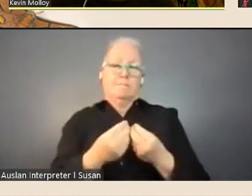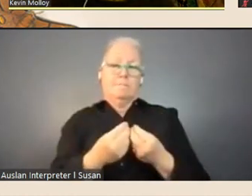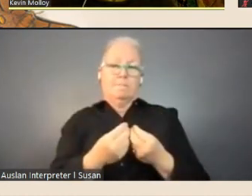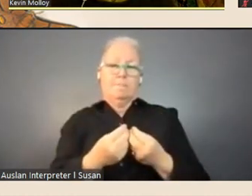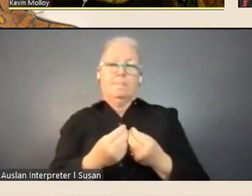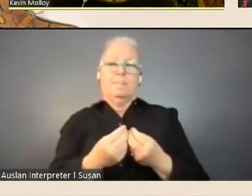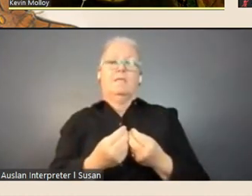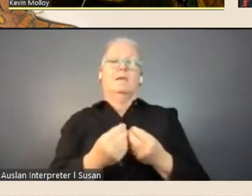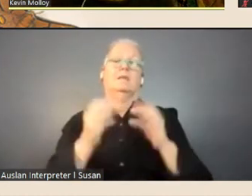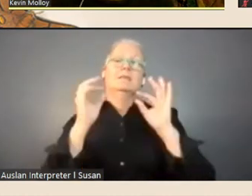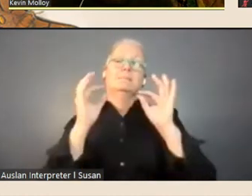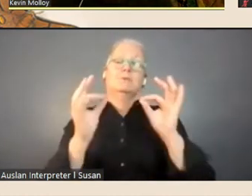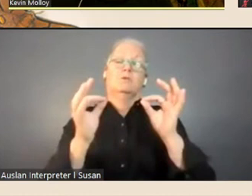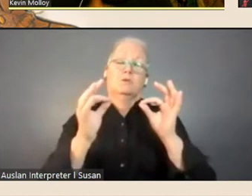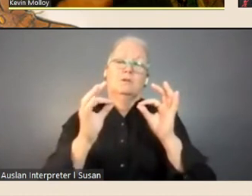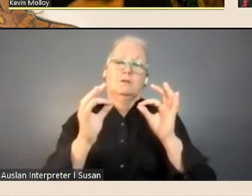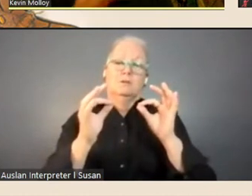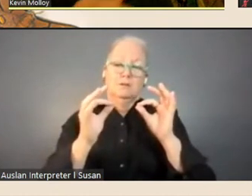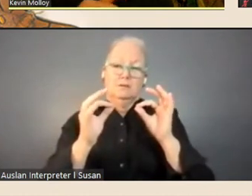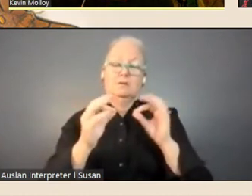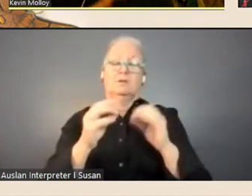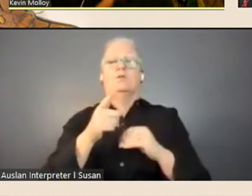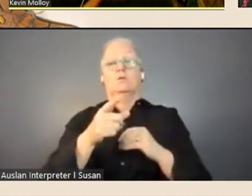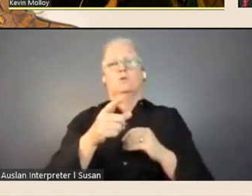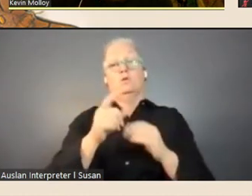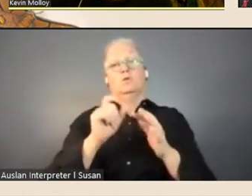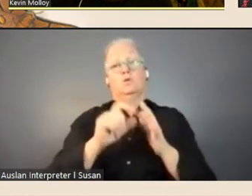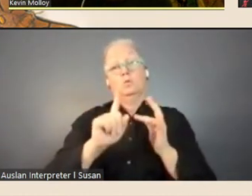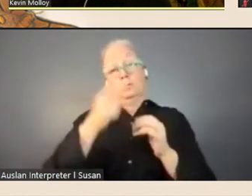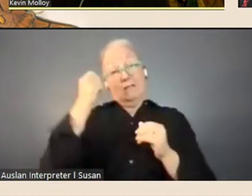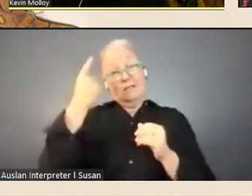you know, do understand what it is you're looking at when you're reading a catalogue record, yep.